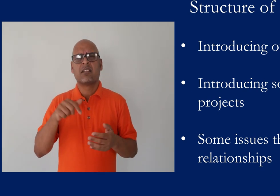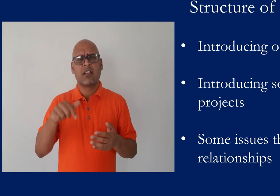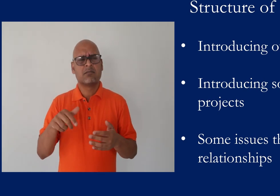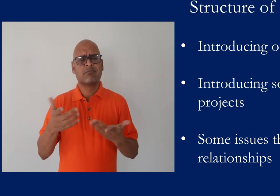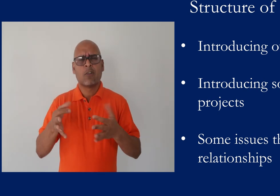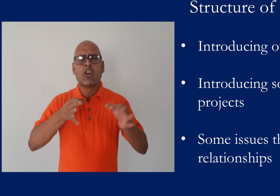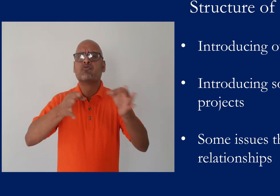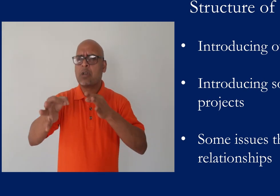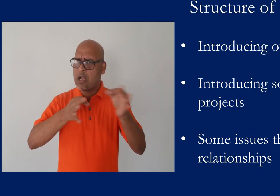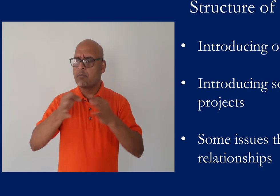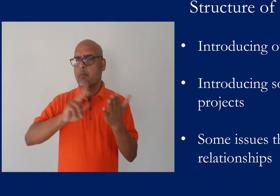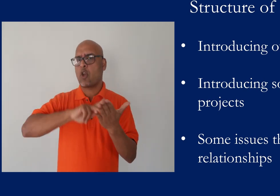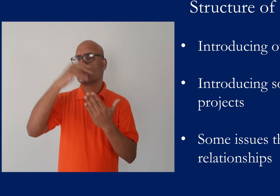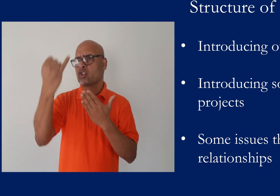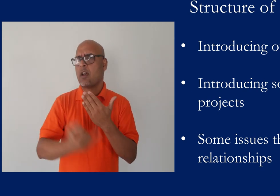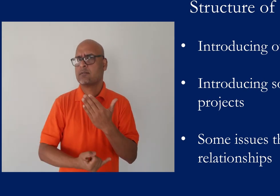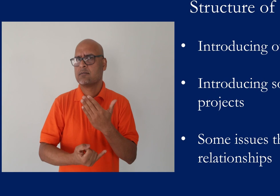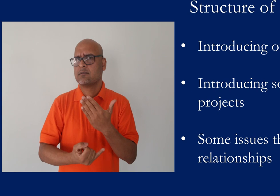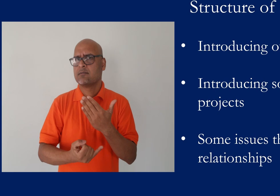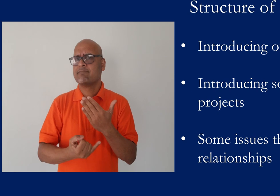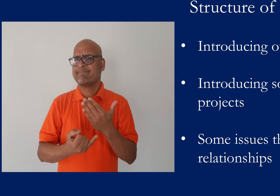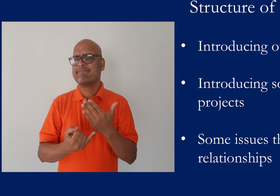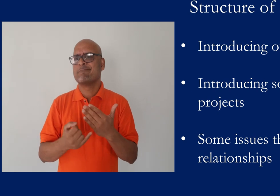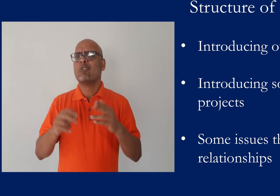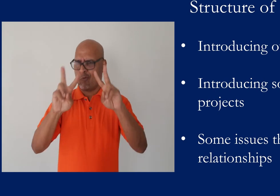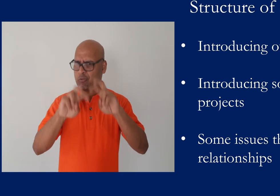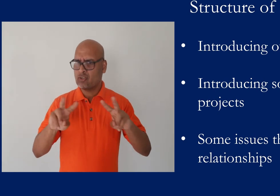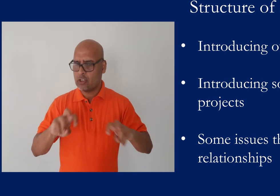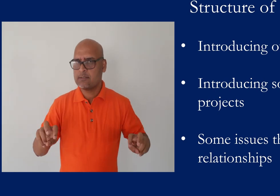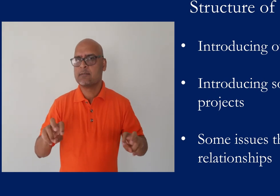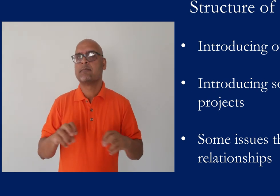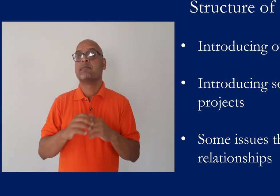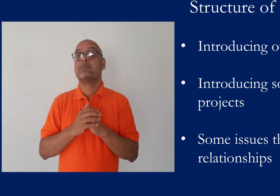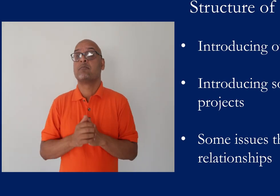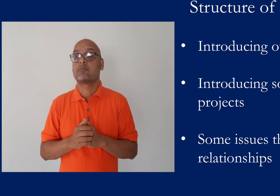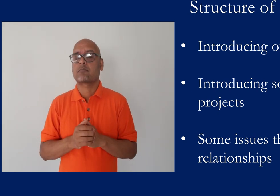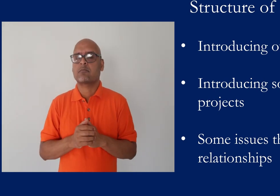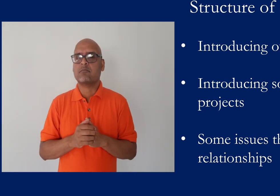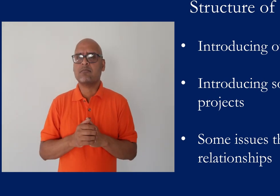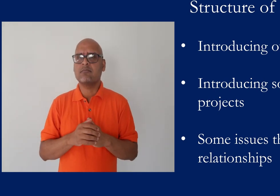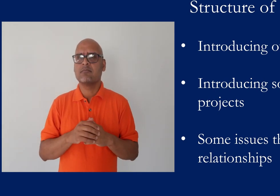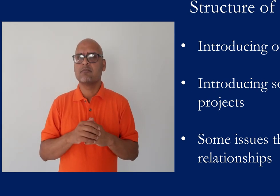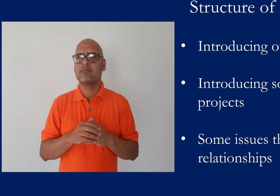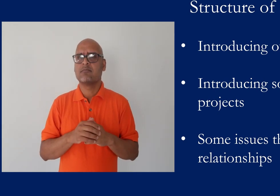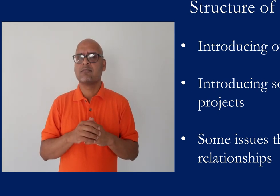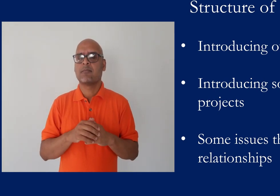we will introduce ourselves, we'll describe some research projects that we're involved in,